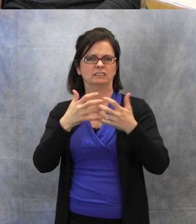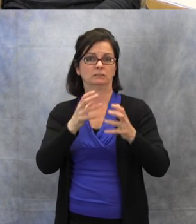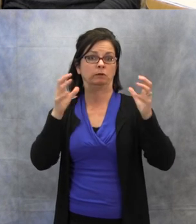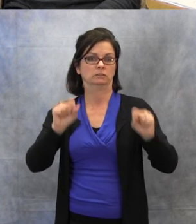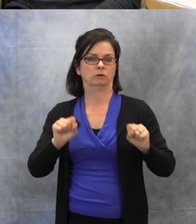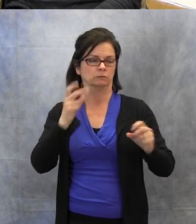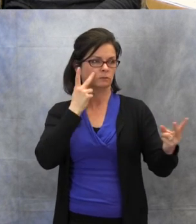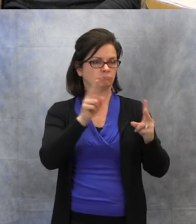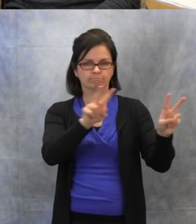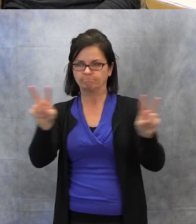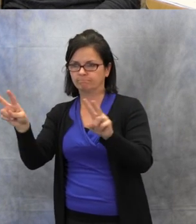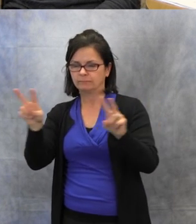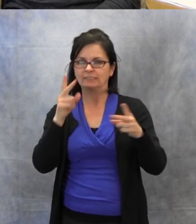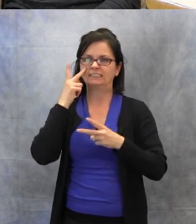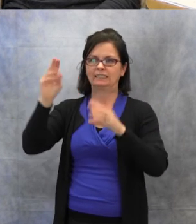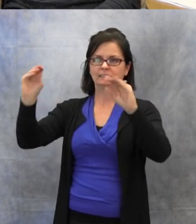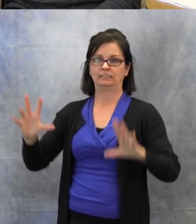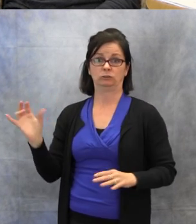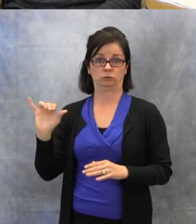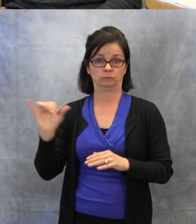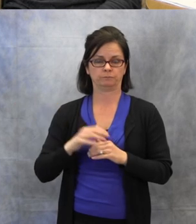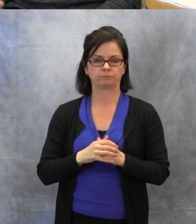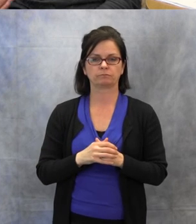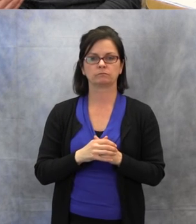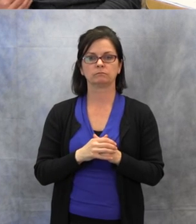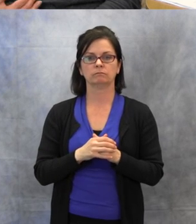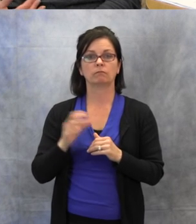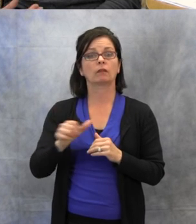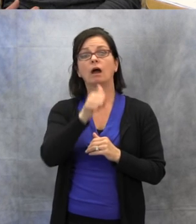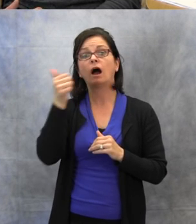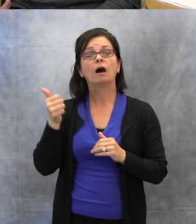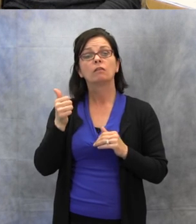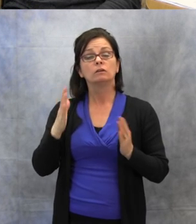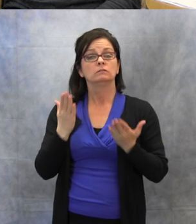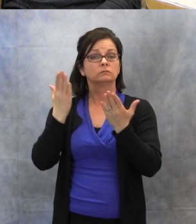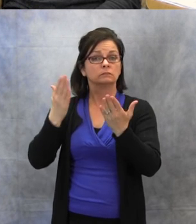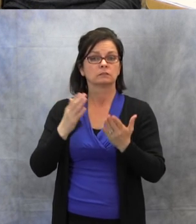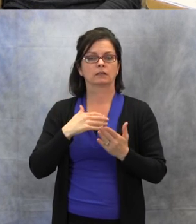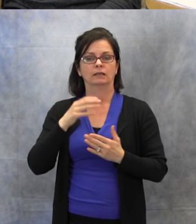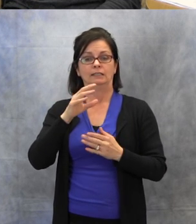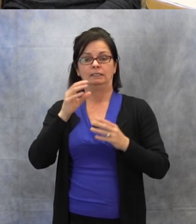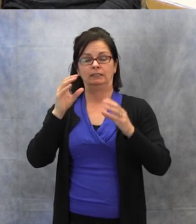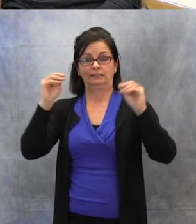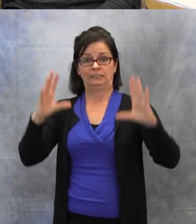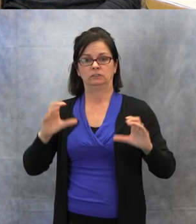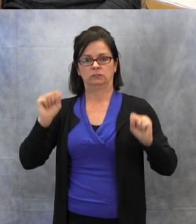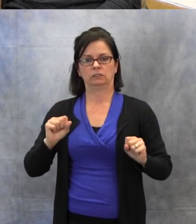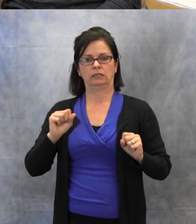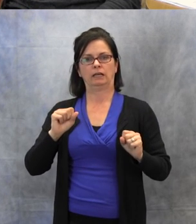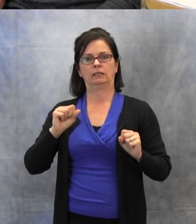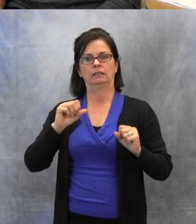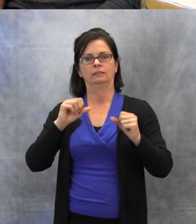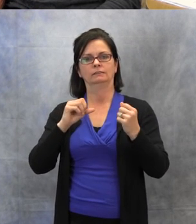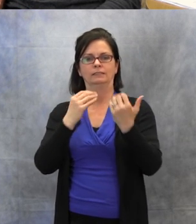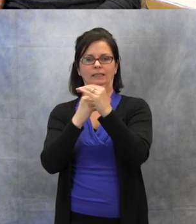Also, if the instructor could limit pacing, because if the instructor paces to the back